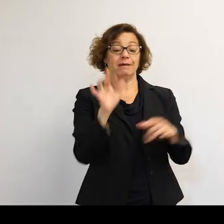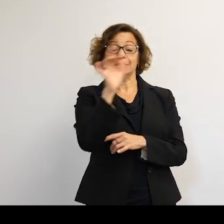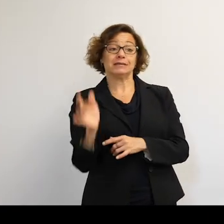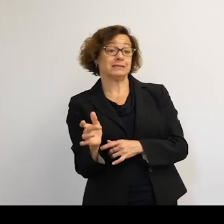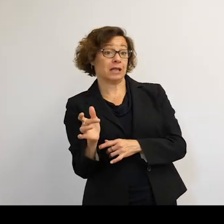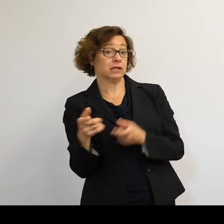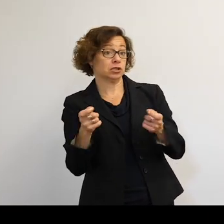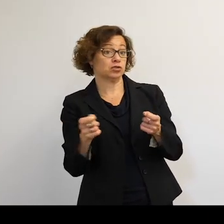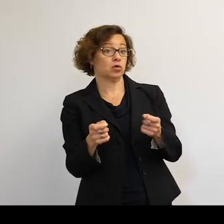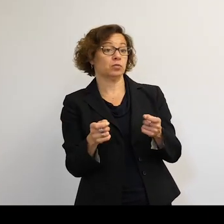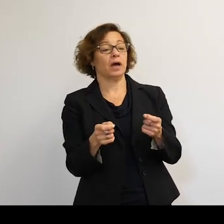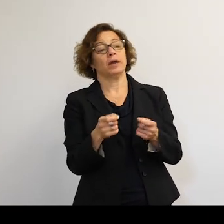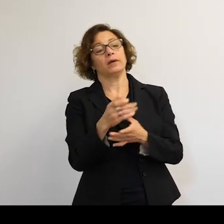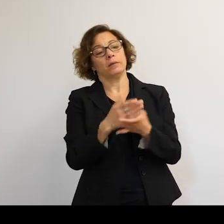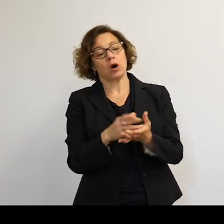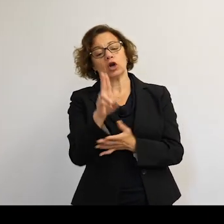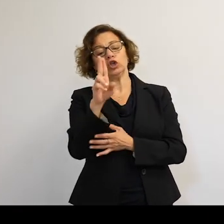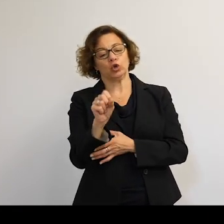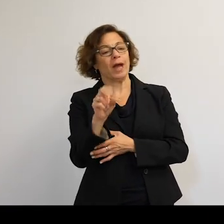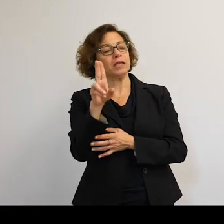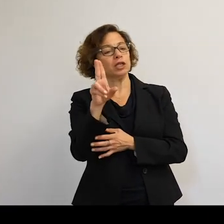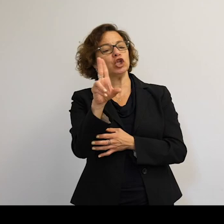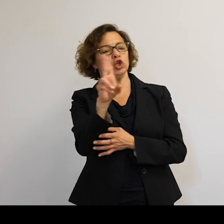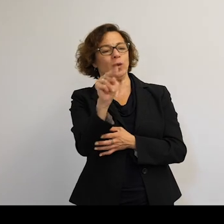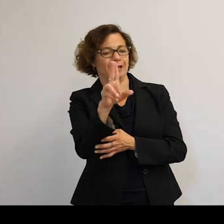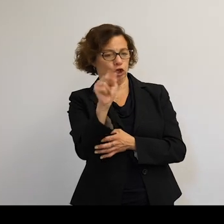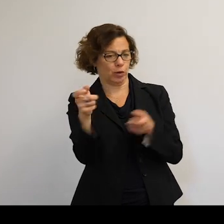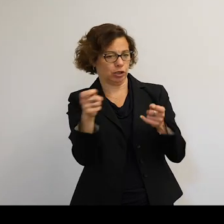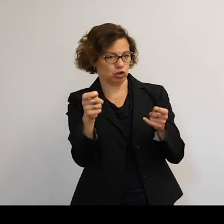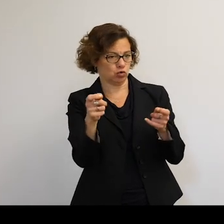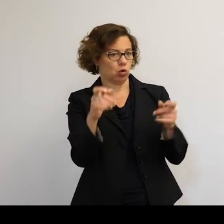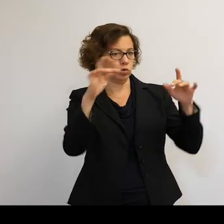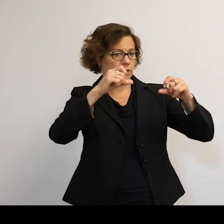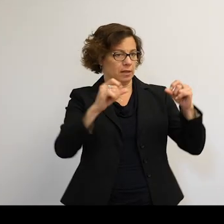of the United Nations there. The allocation processes-- byzantine at best.